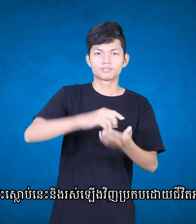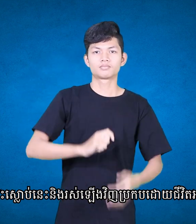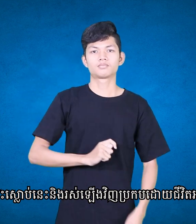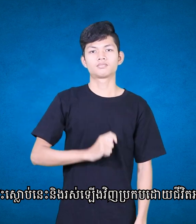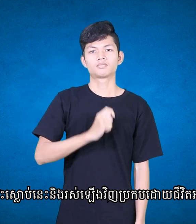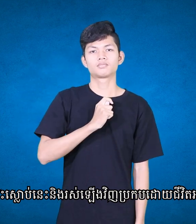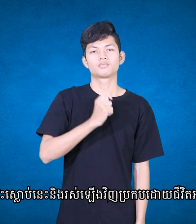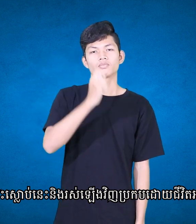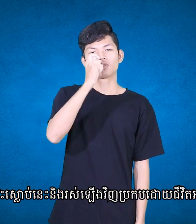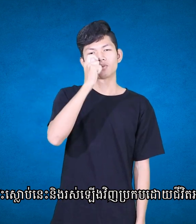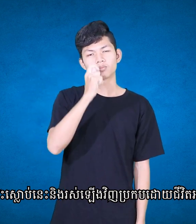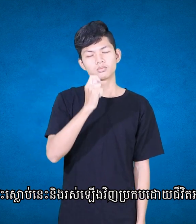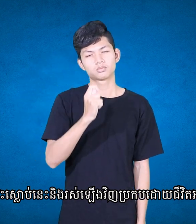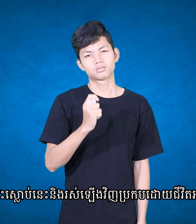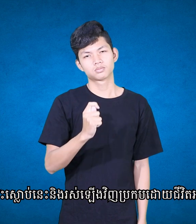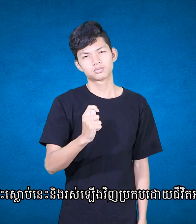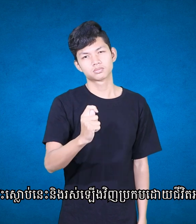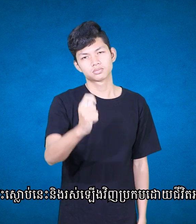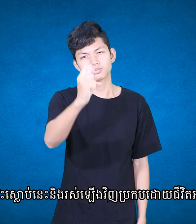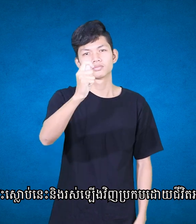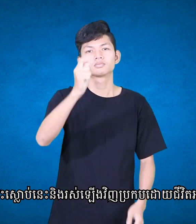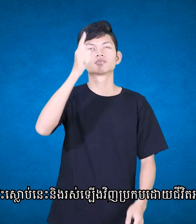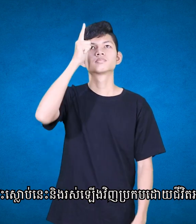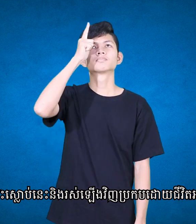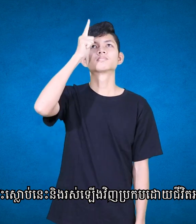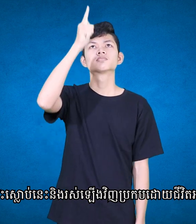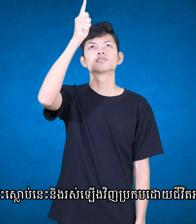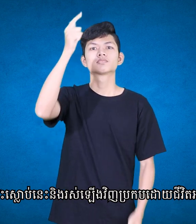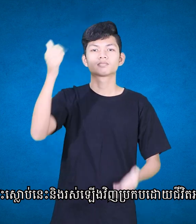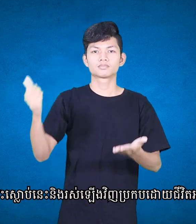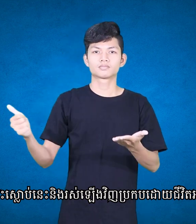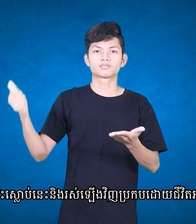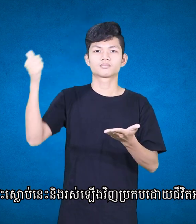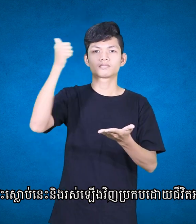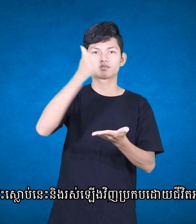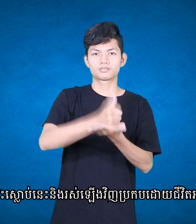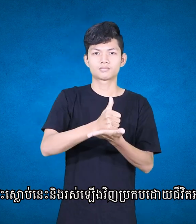and the life everlasting. Amen.